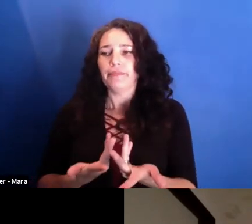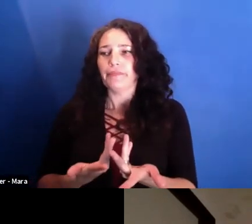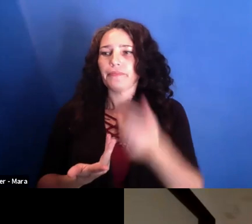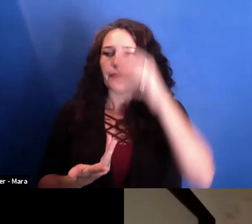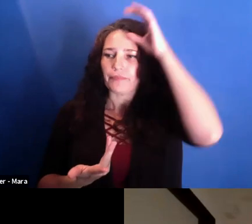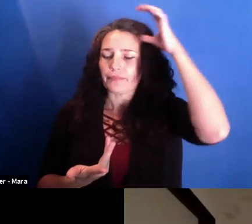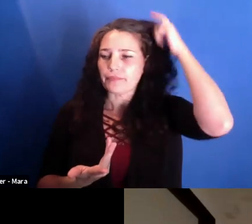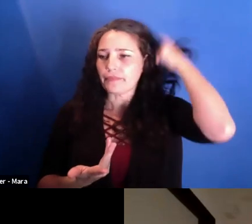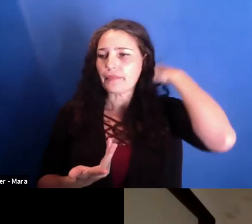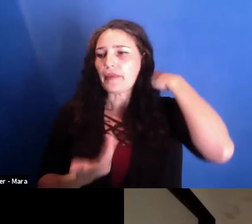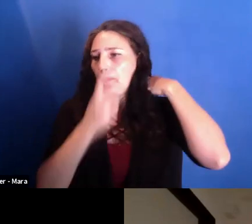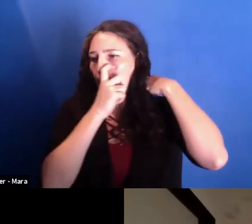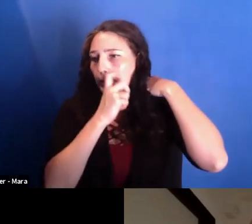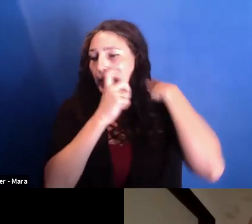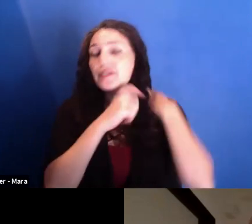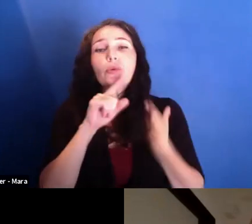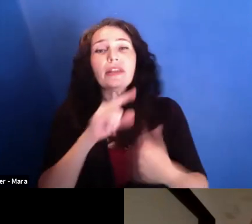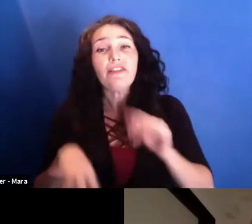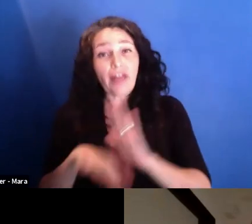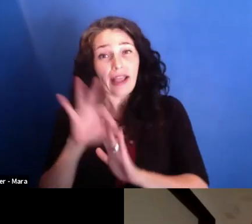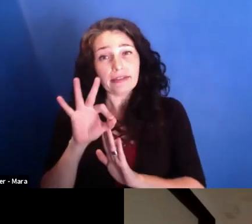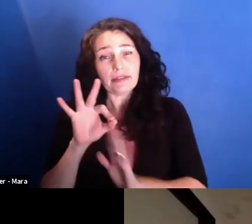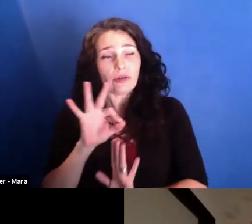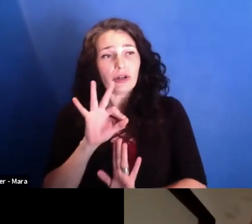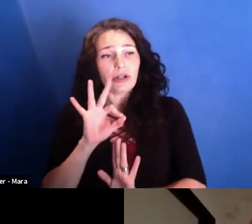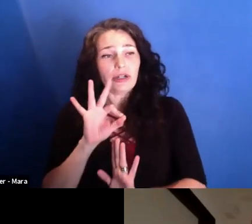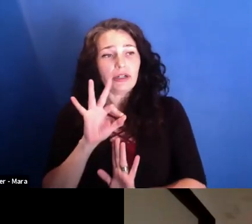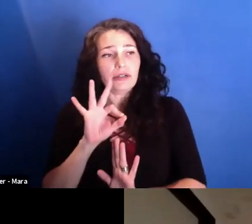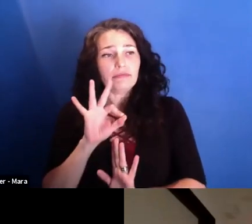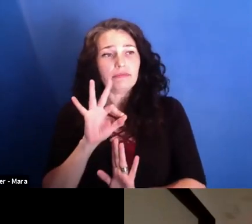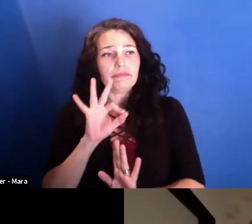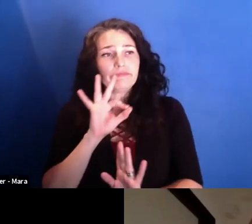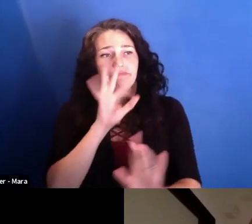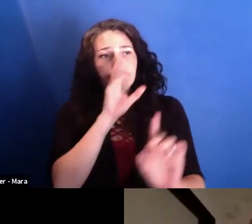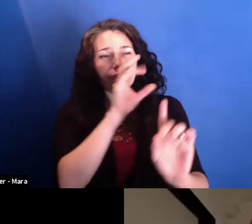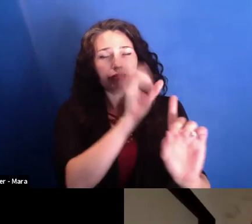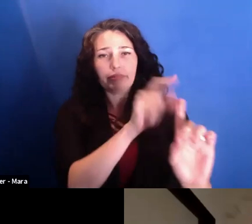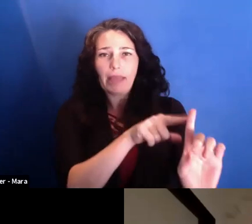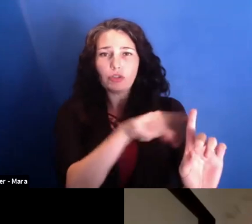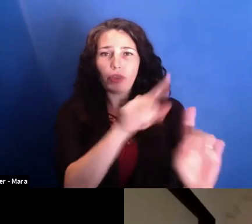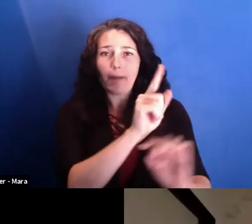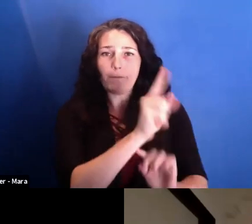to capture the moments and the feelings that I have during what I observe-- to capture them.